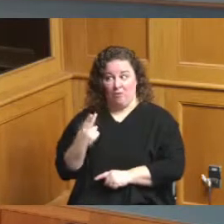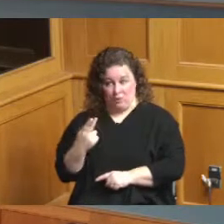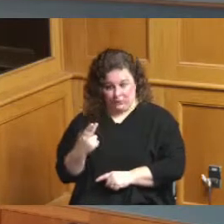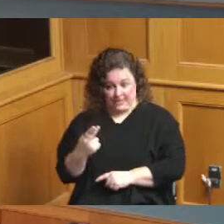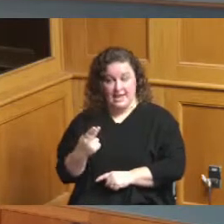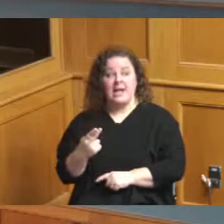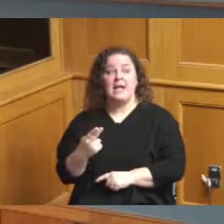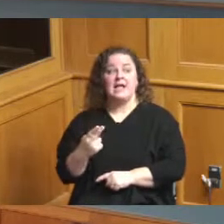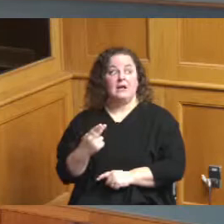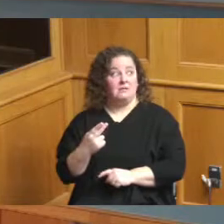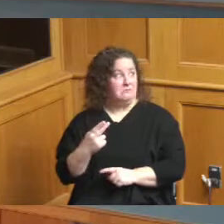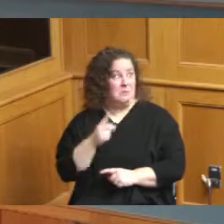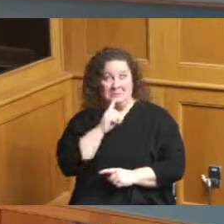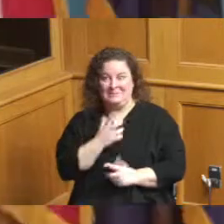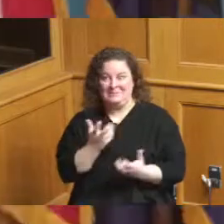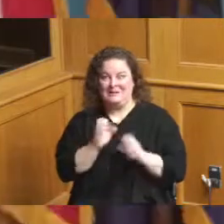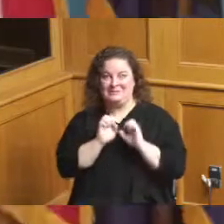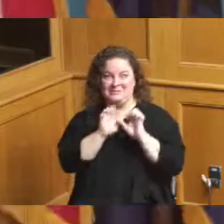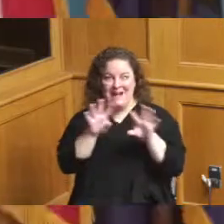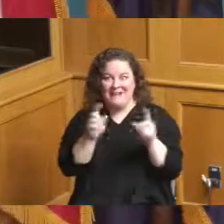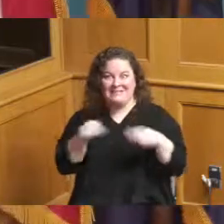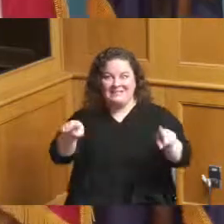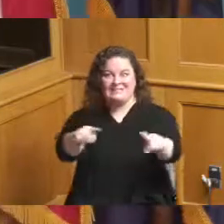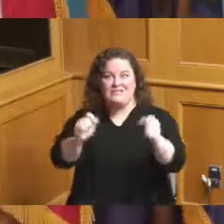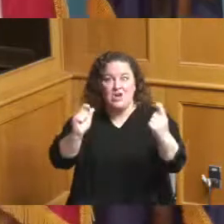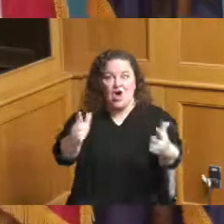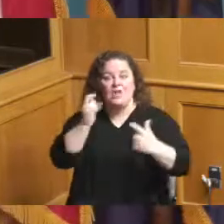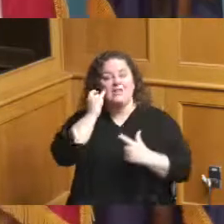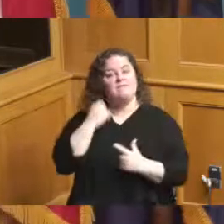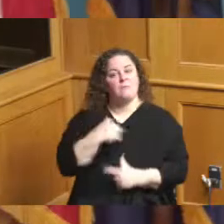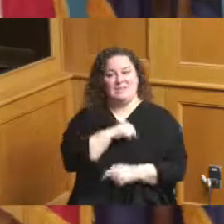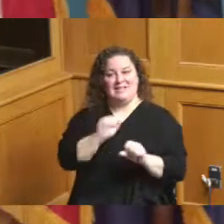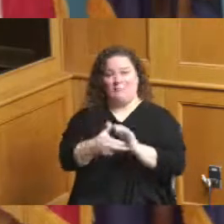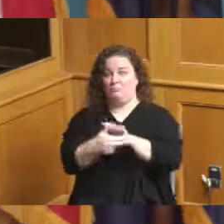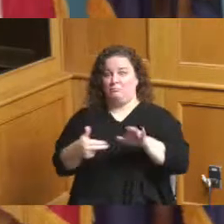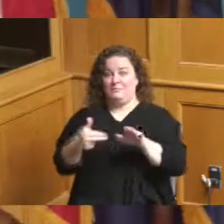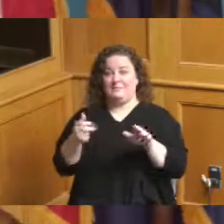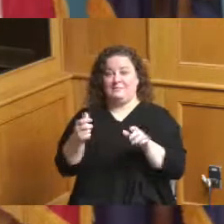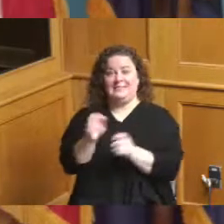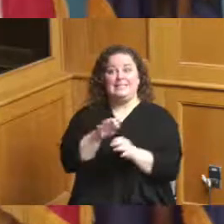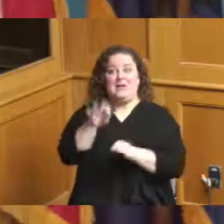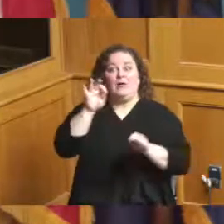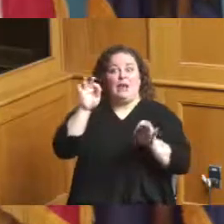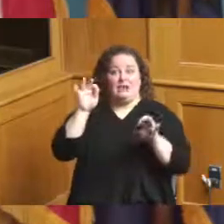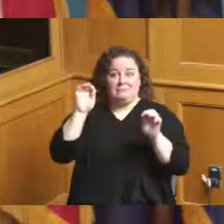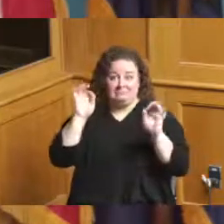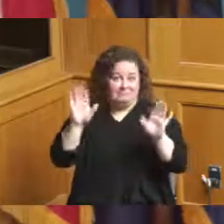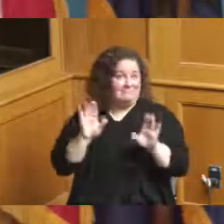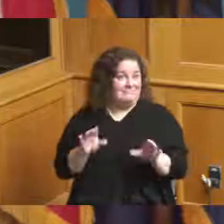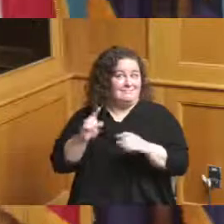I guess everybody that'll be our spirit day who day put our jerseys on and you're right about